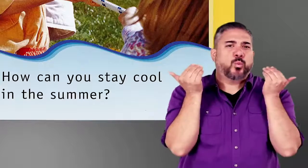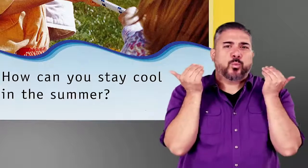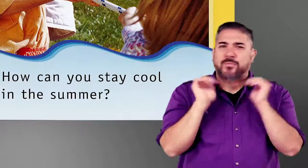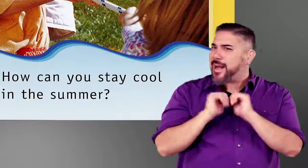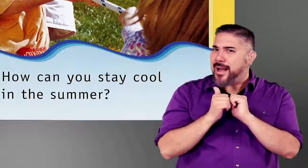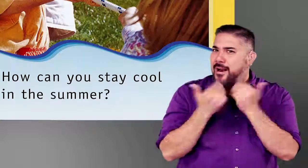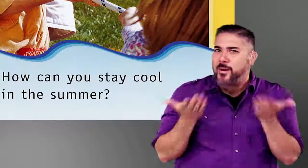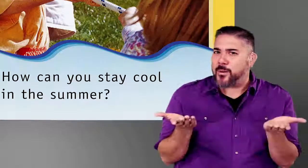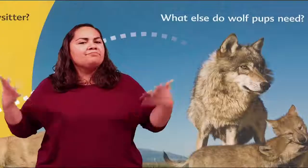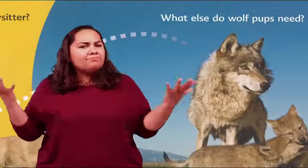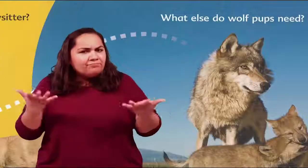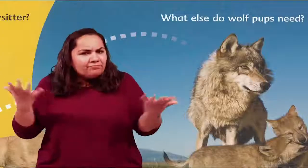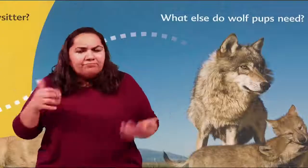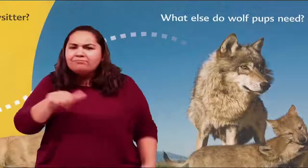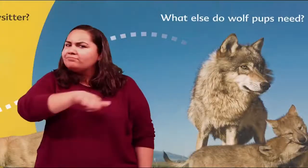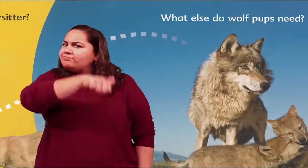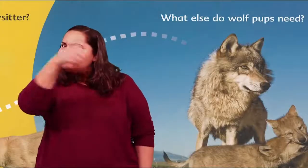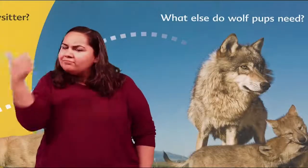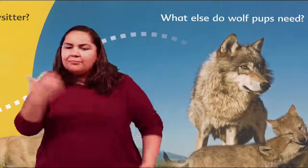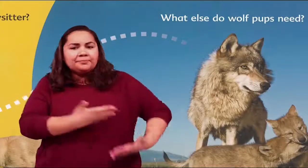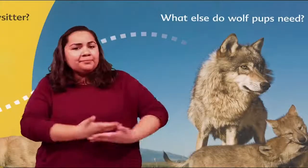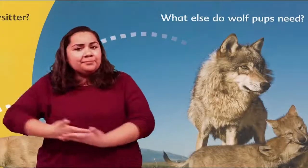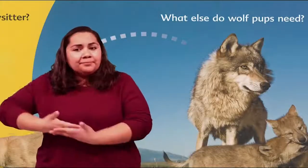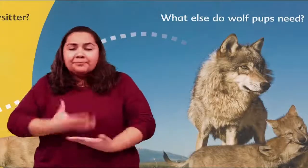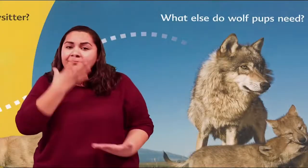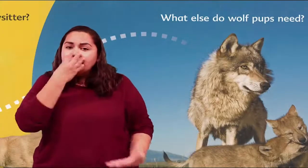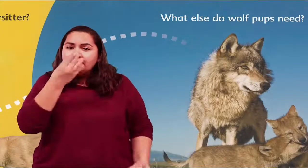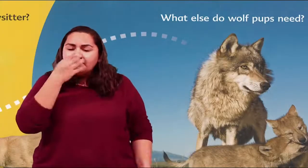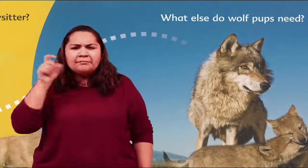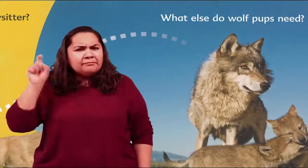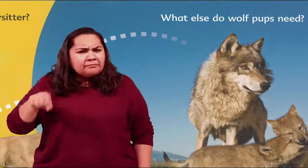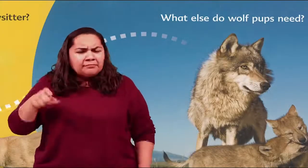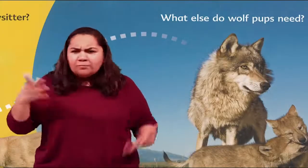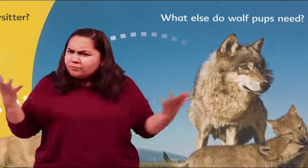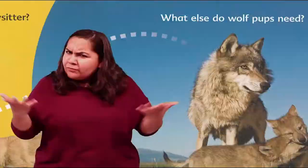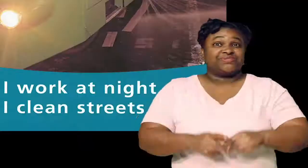the summer what else do wolf pups need